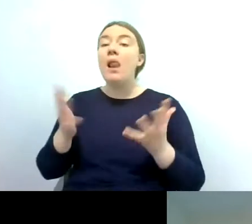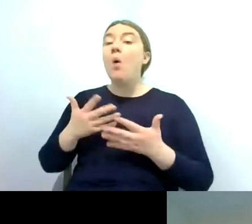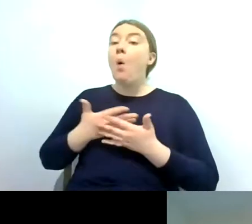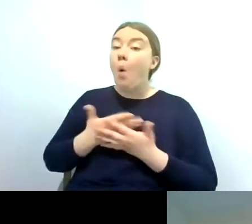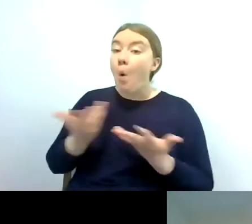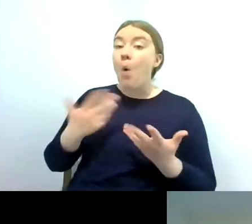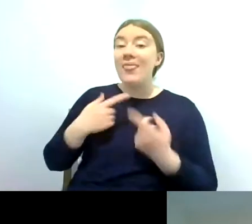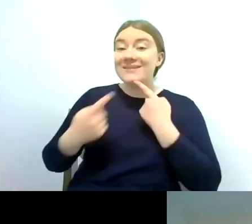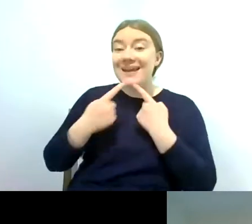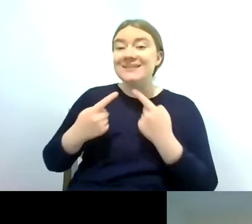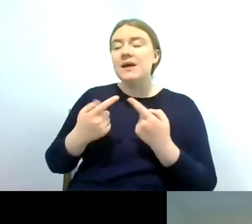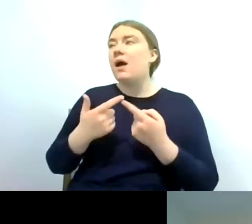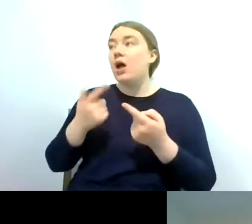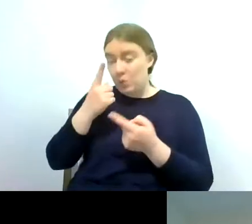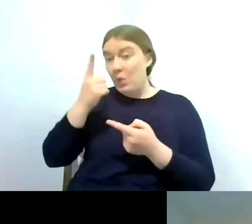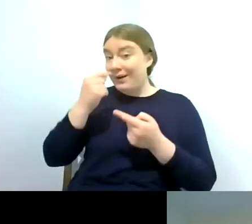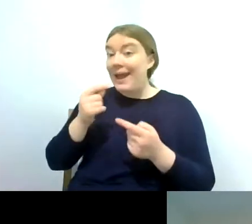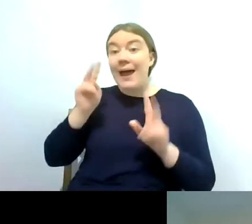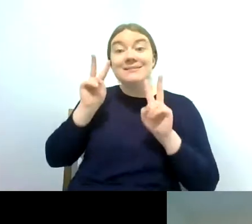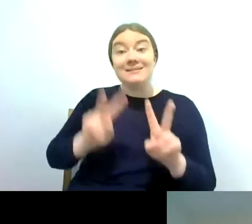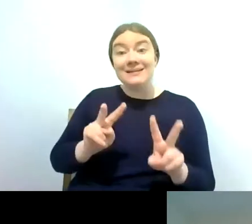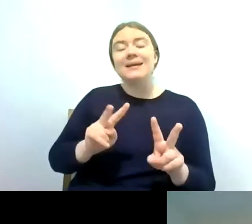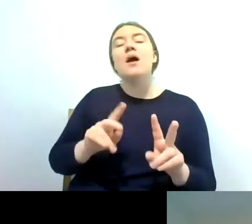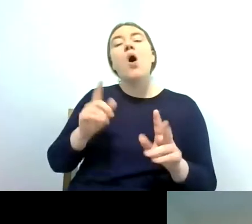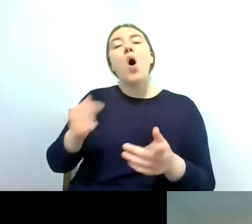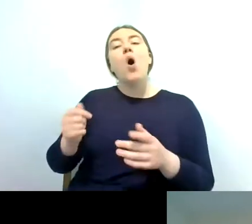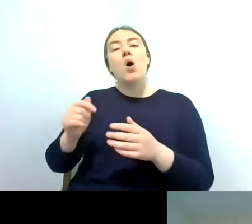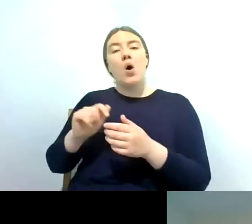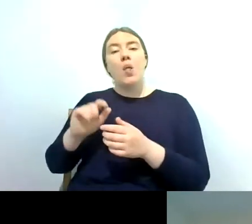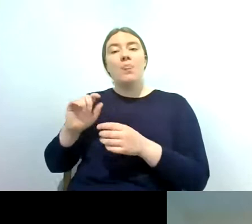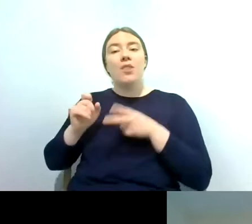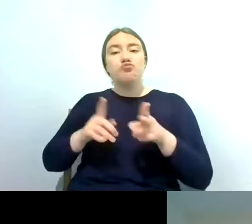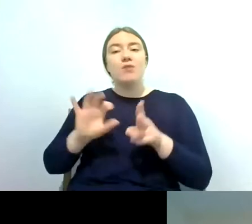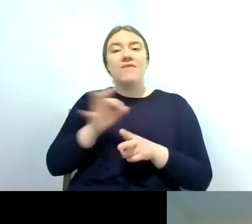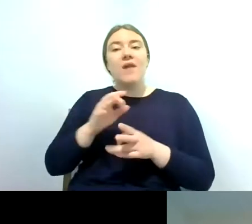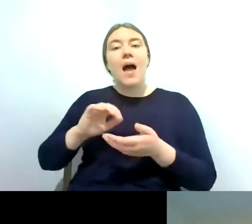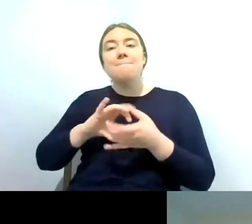and if you go onto the riverfly partnership website it's available the only bit i don't